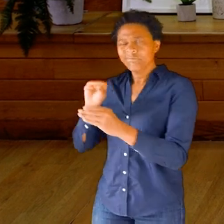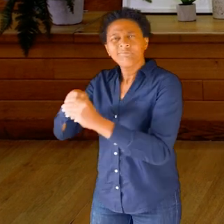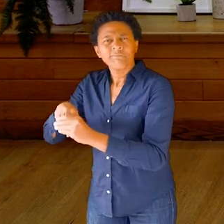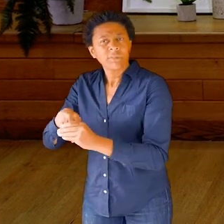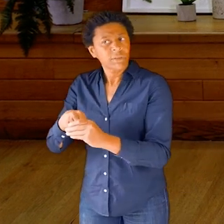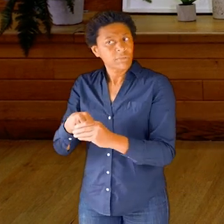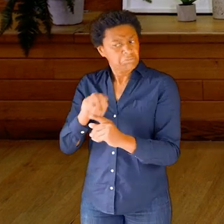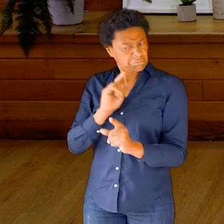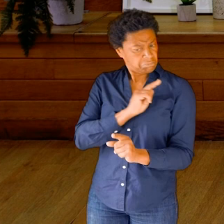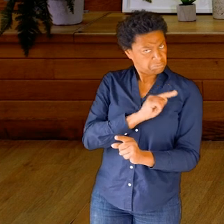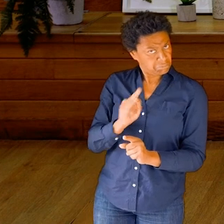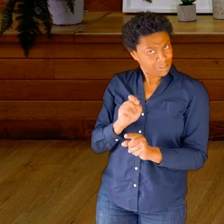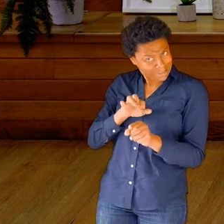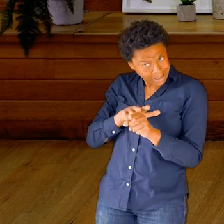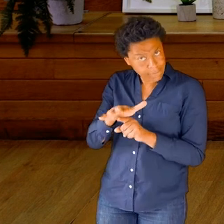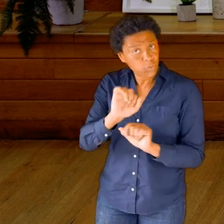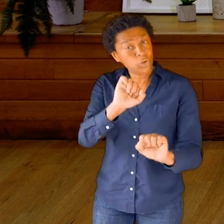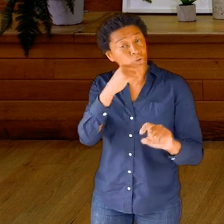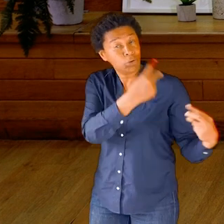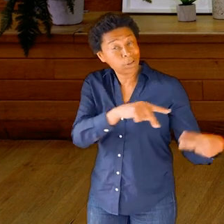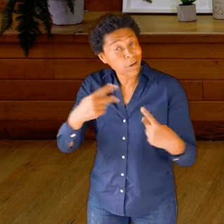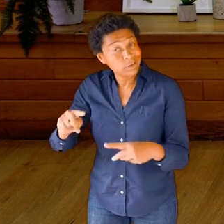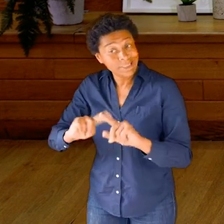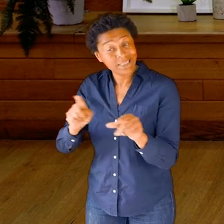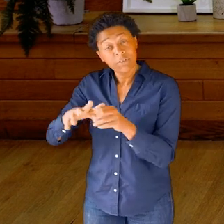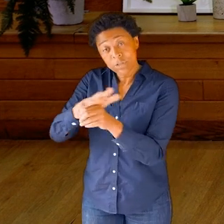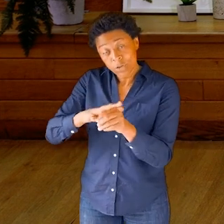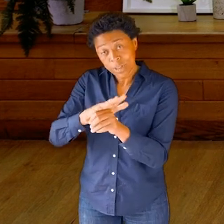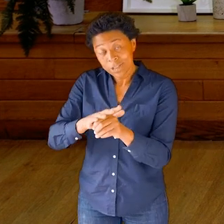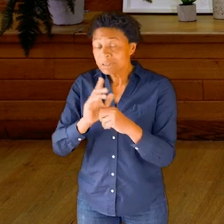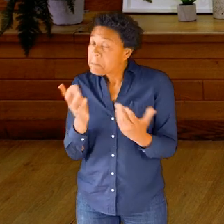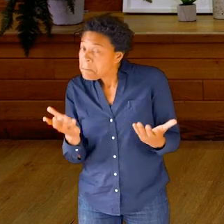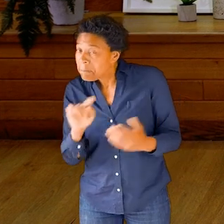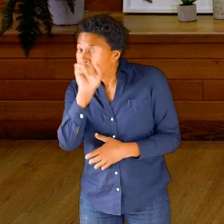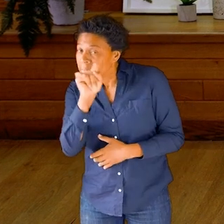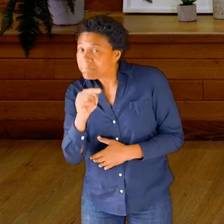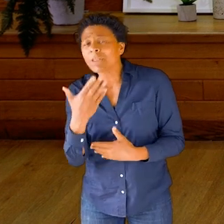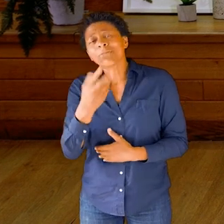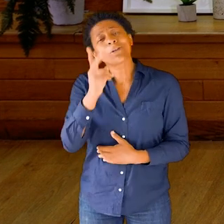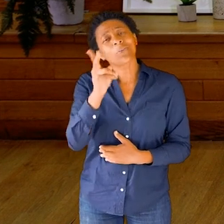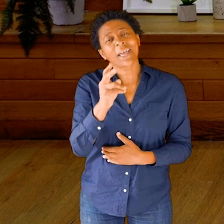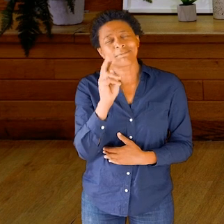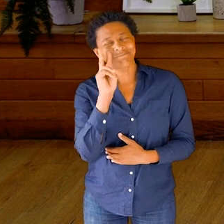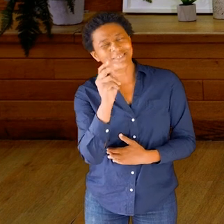a difference to your dancing in other classes, in other situations. Thanks once again and see you soon.